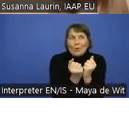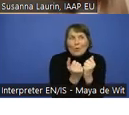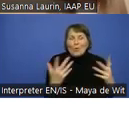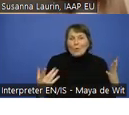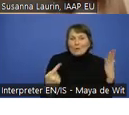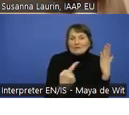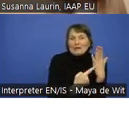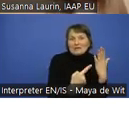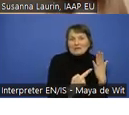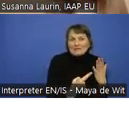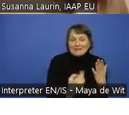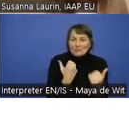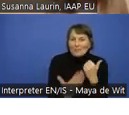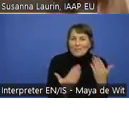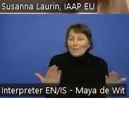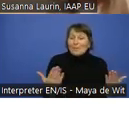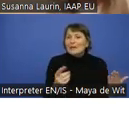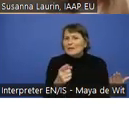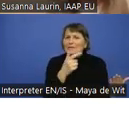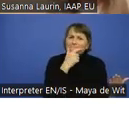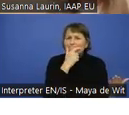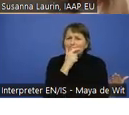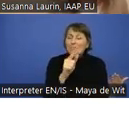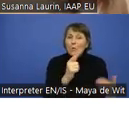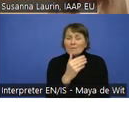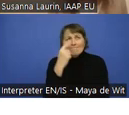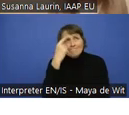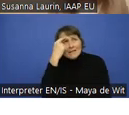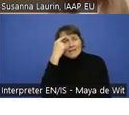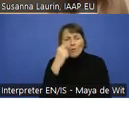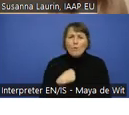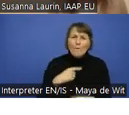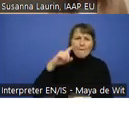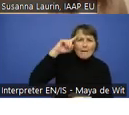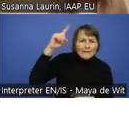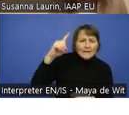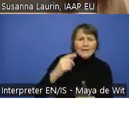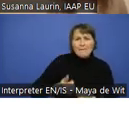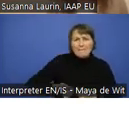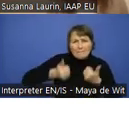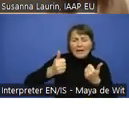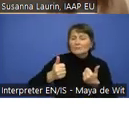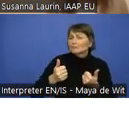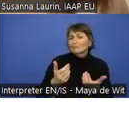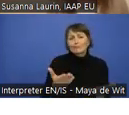Please do reach out to us if you have any thoughts or ideas or something we can do better. We are always happy to hear from you.